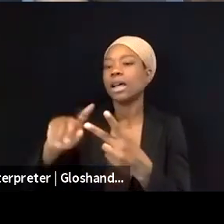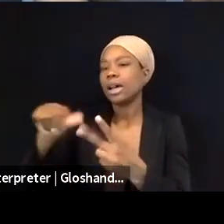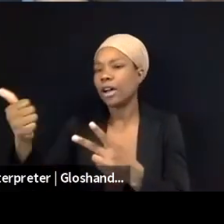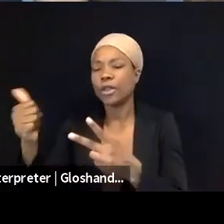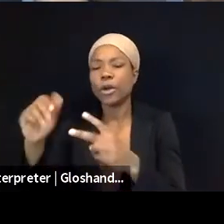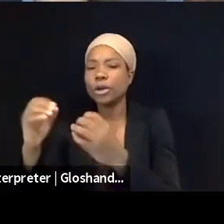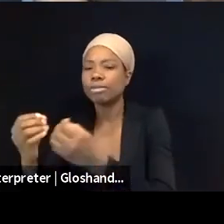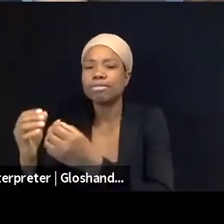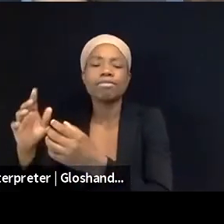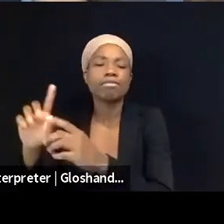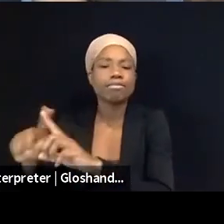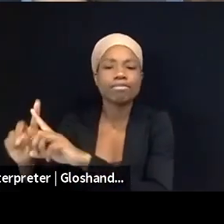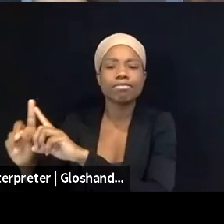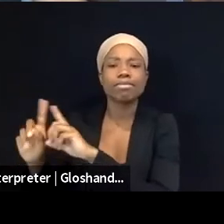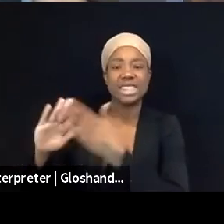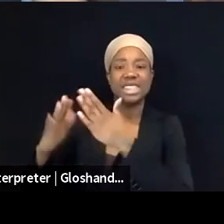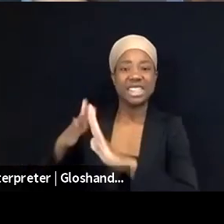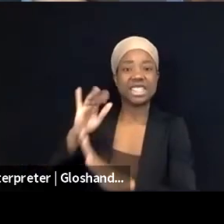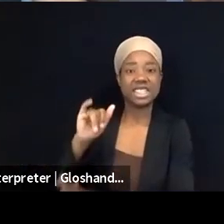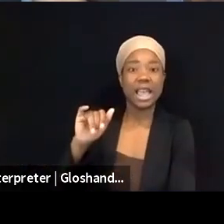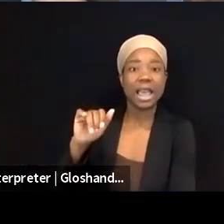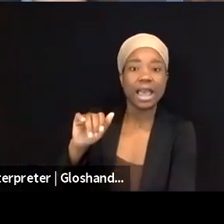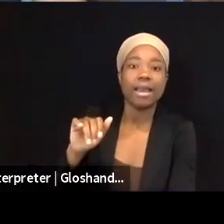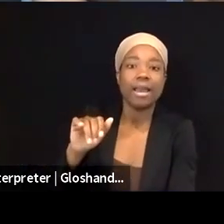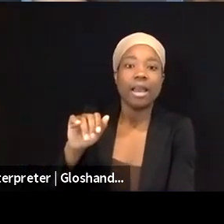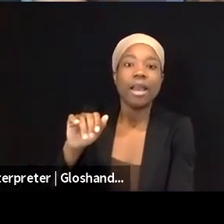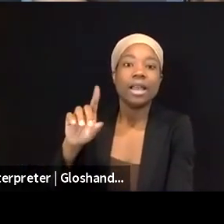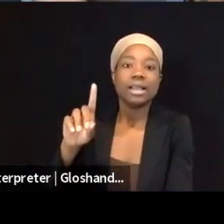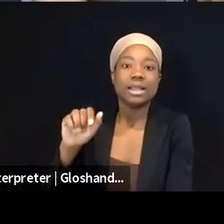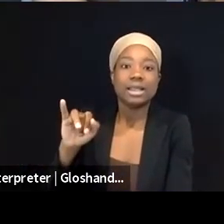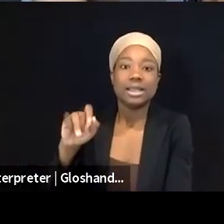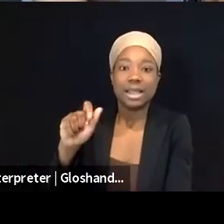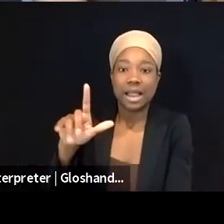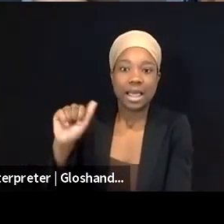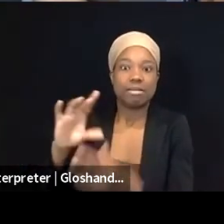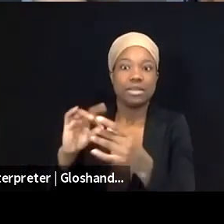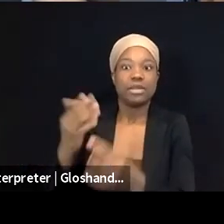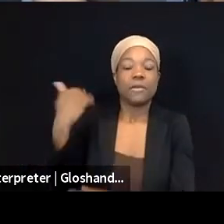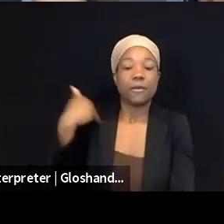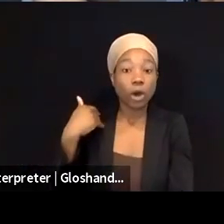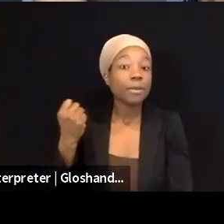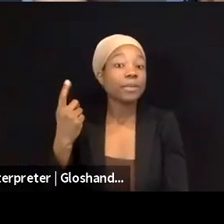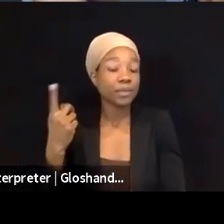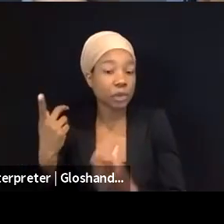So, these attacks were organized and centralized through these chat applications, through these Facebook,